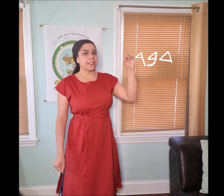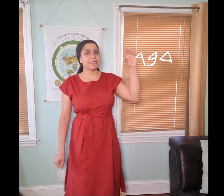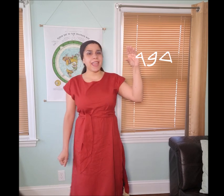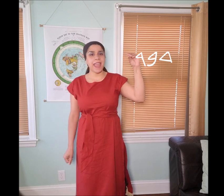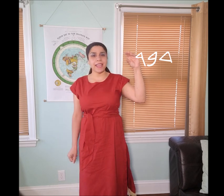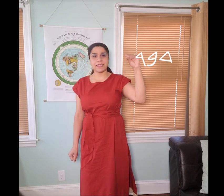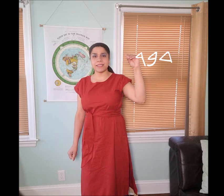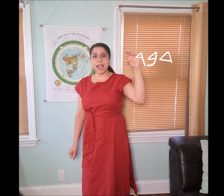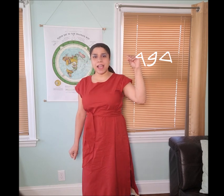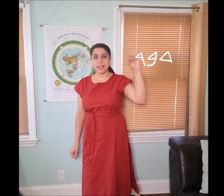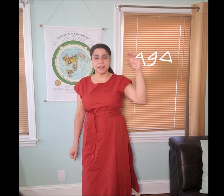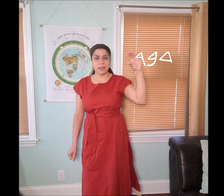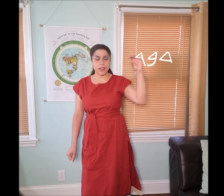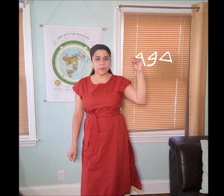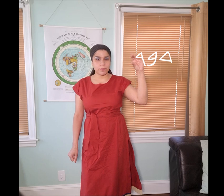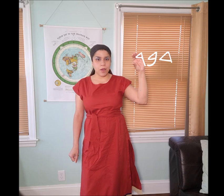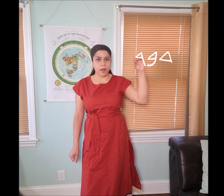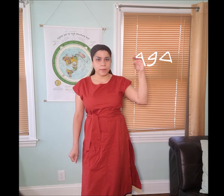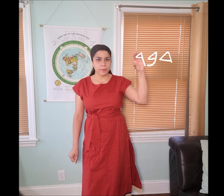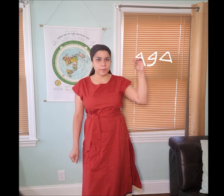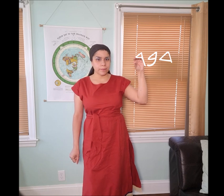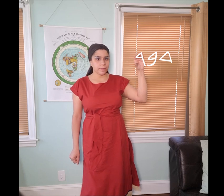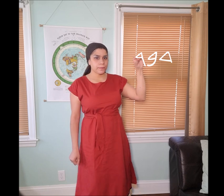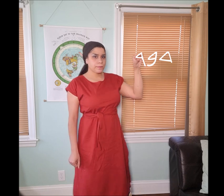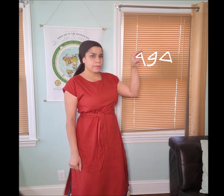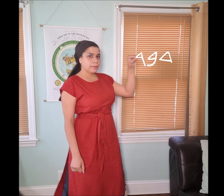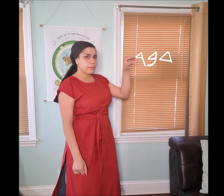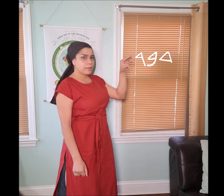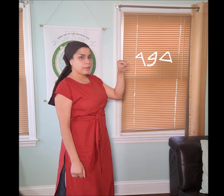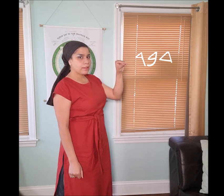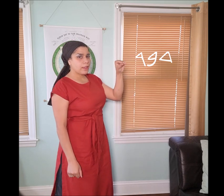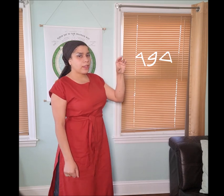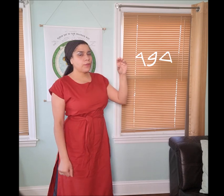This is the hand sign of "𐤃𐤁𐤓 dabar".